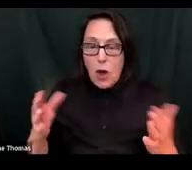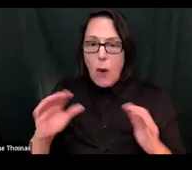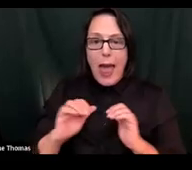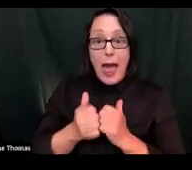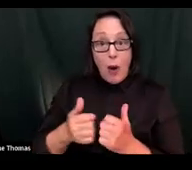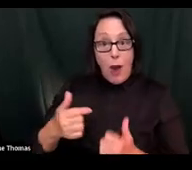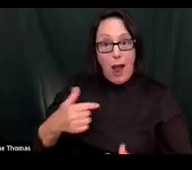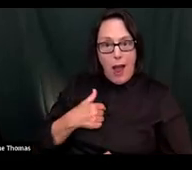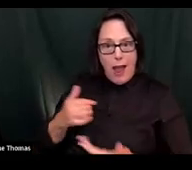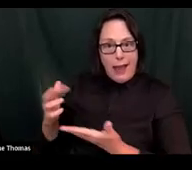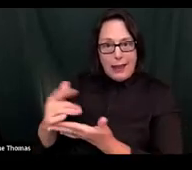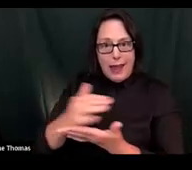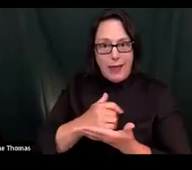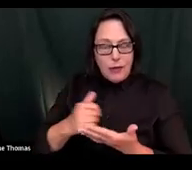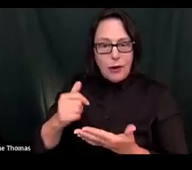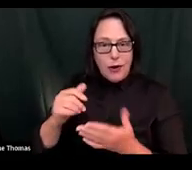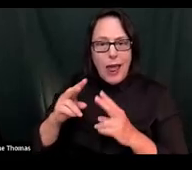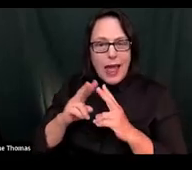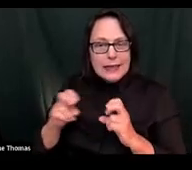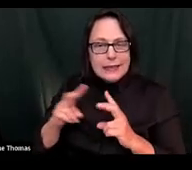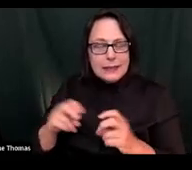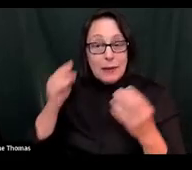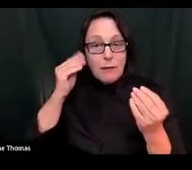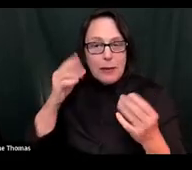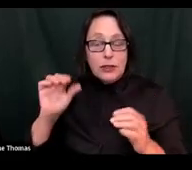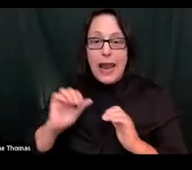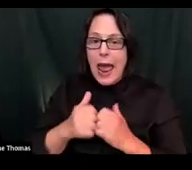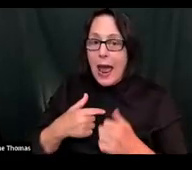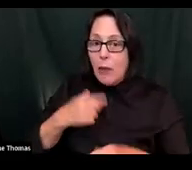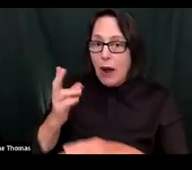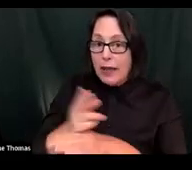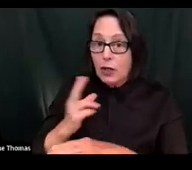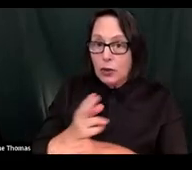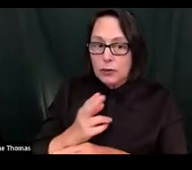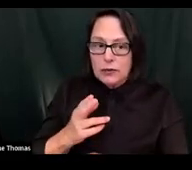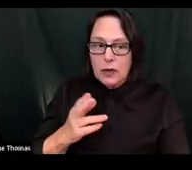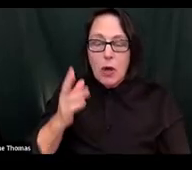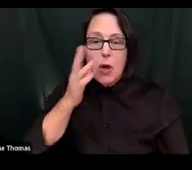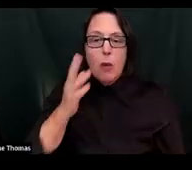So how I gather assessment information and how I use it is going to look quite different than